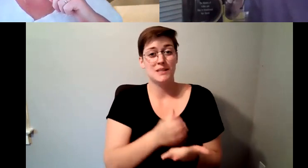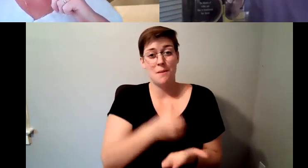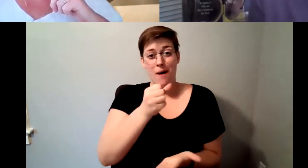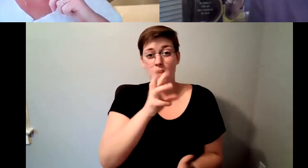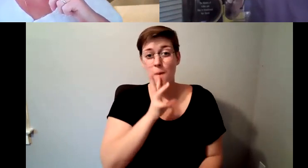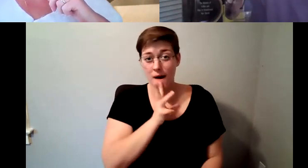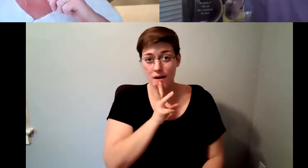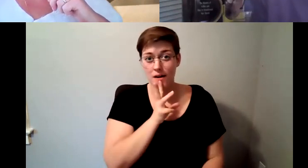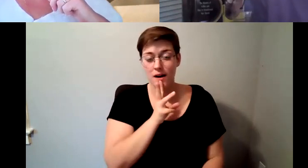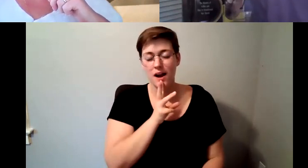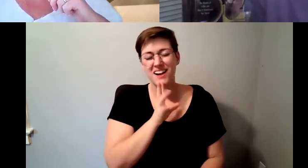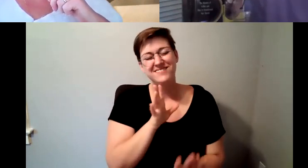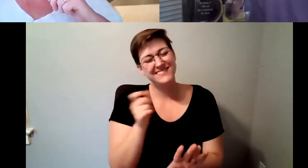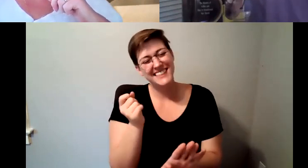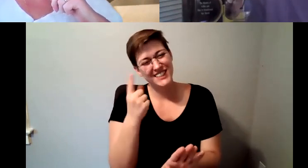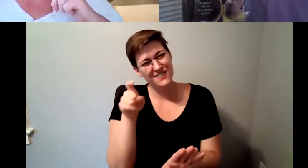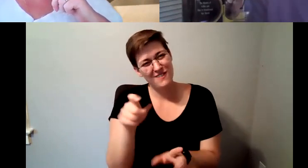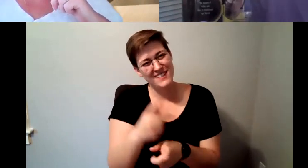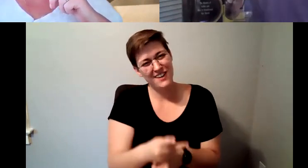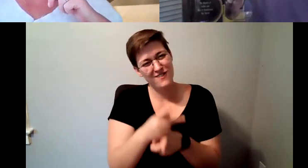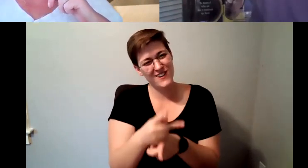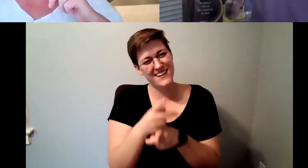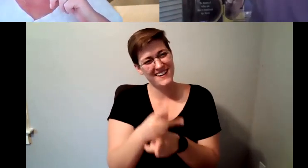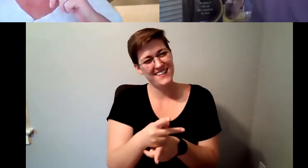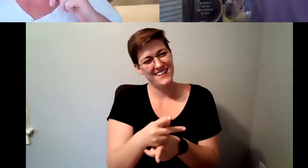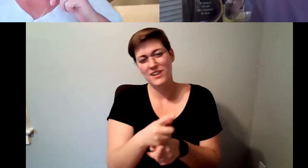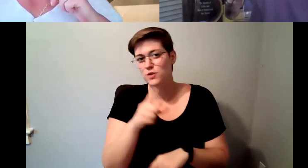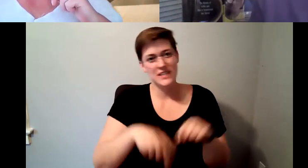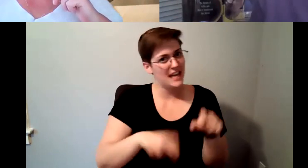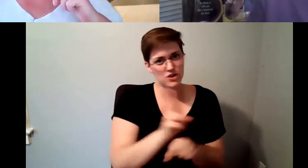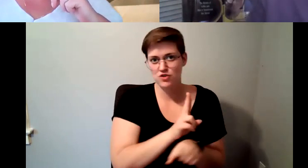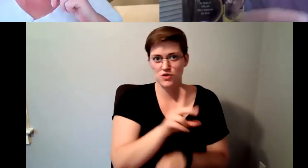to be careful with bottled water you can't use distilled water because distilled water